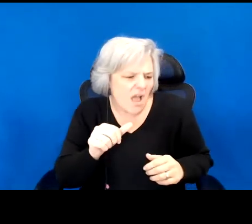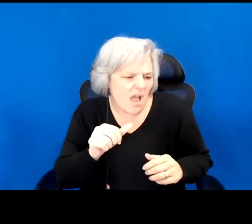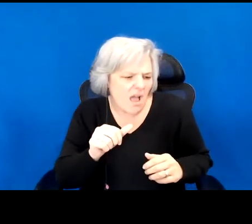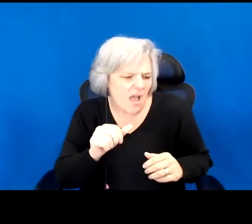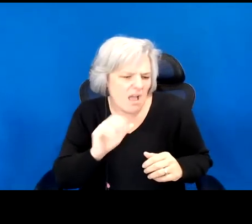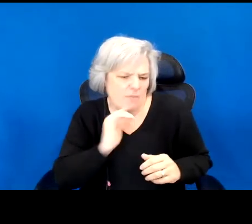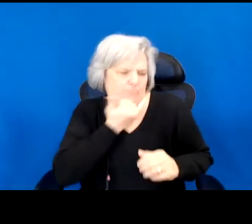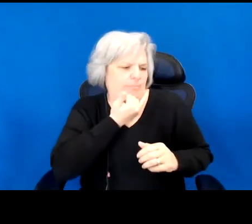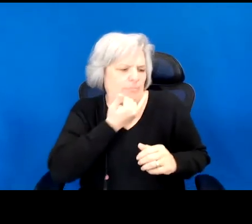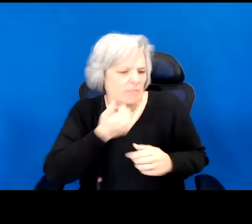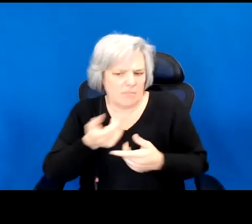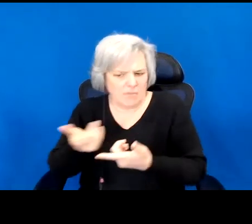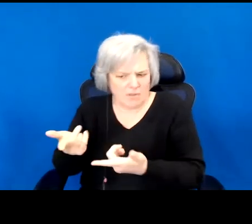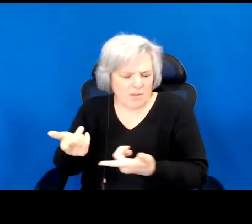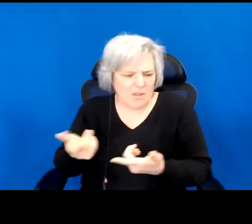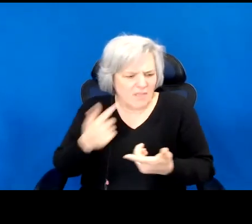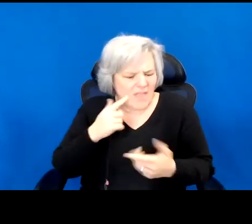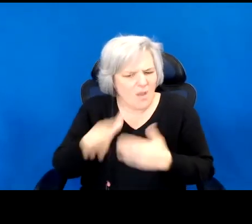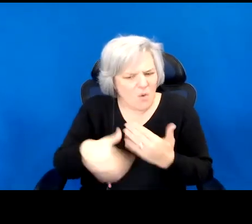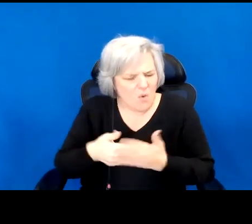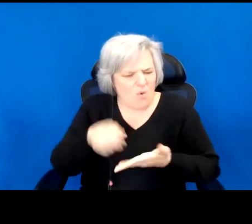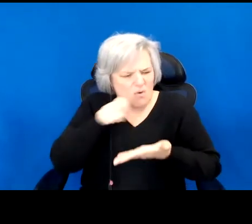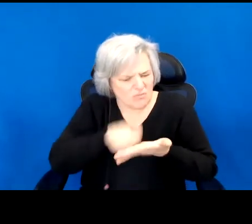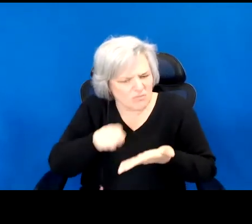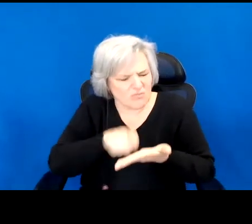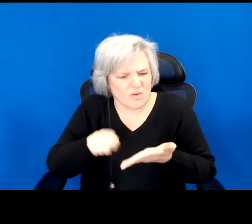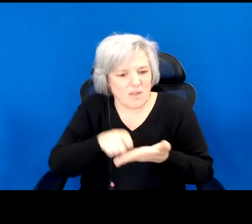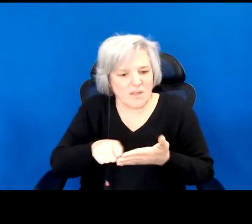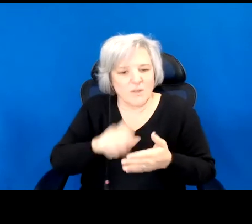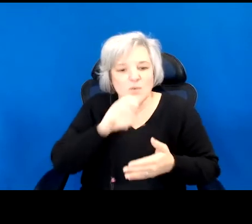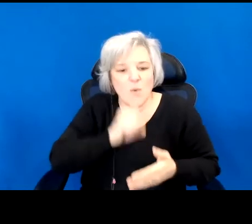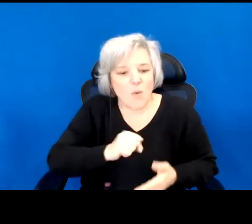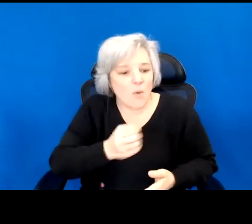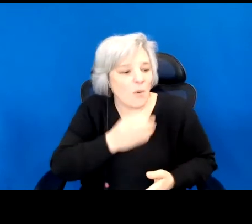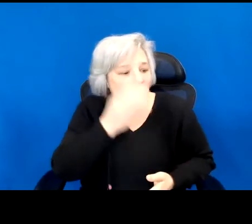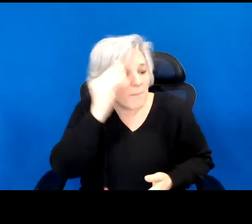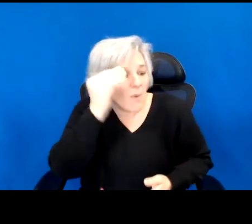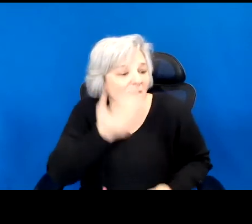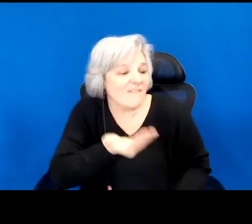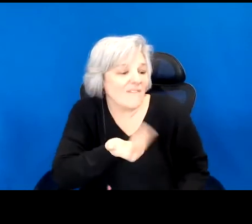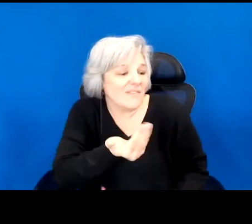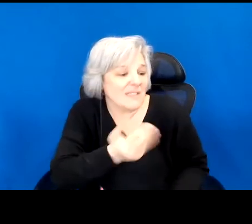Coates have felt an urgency to write to 15-year-old boys chipping into manhood.